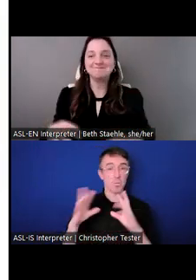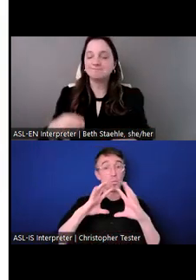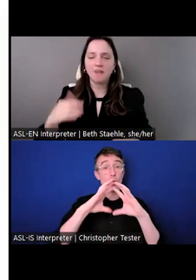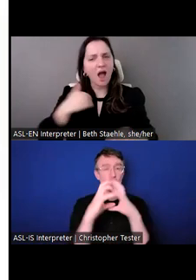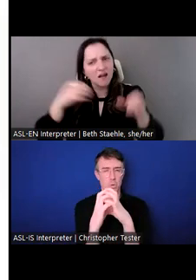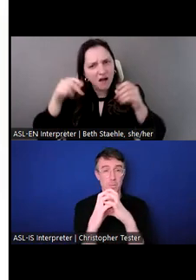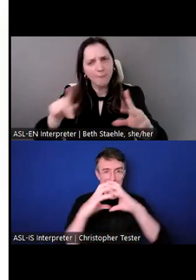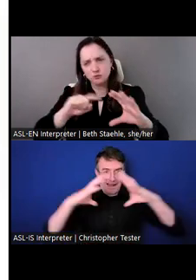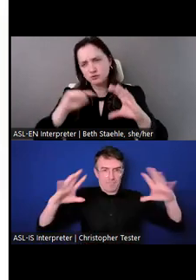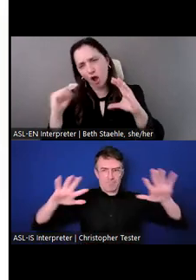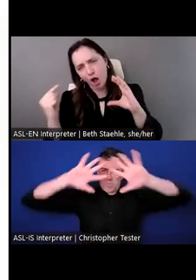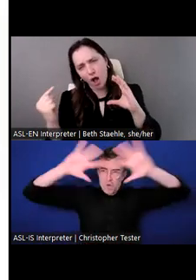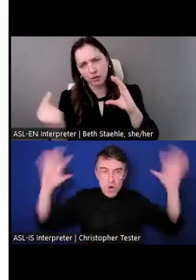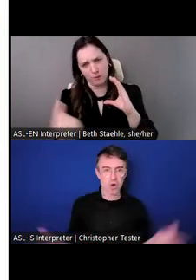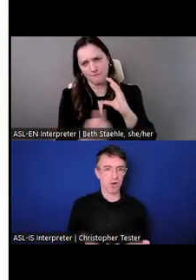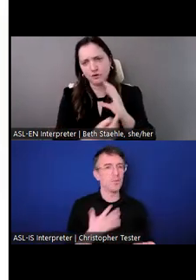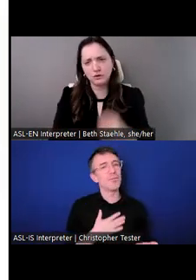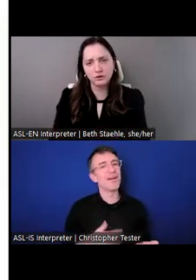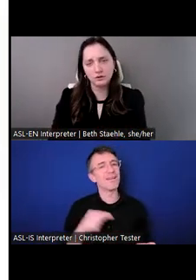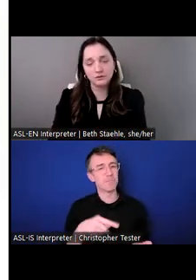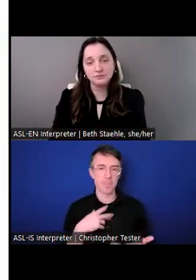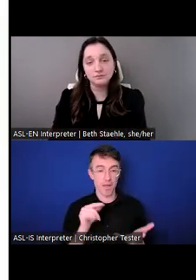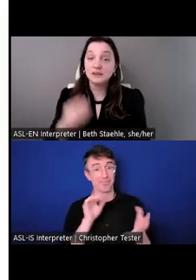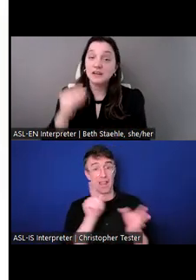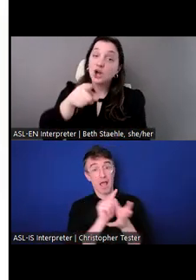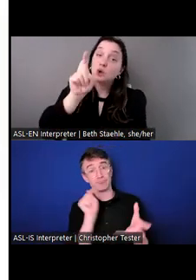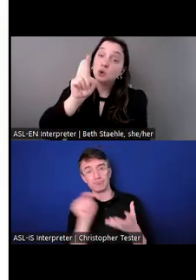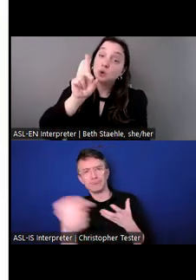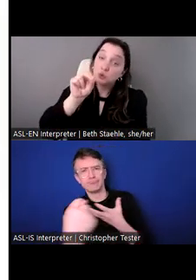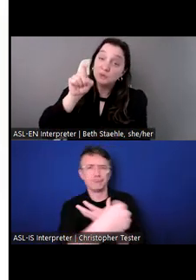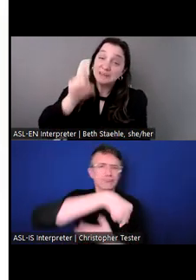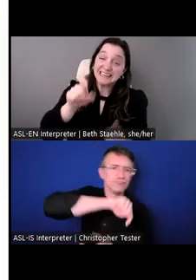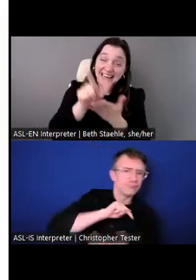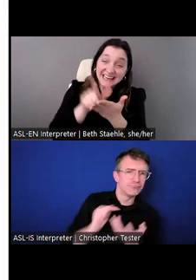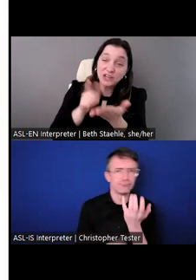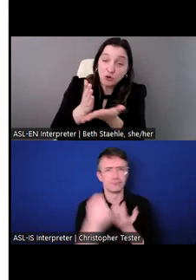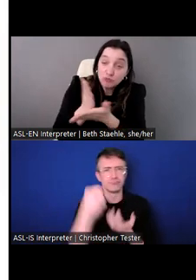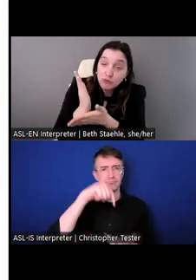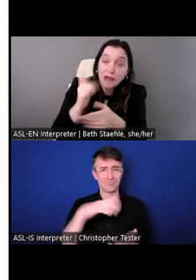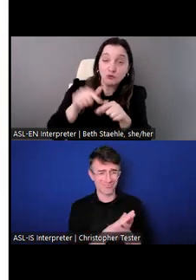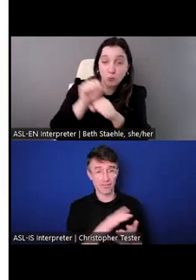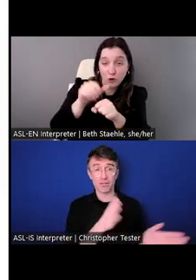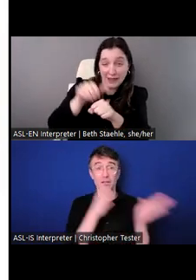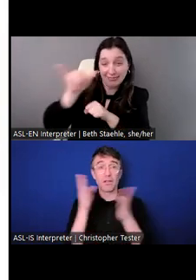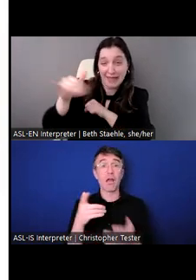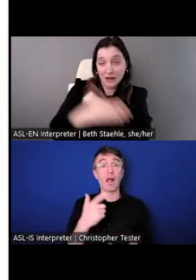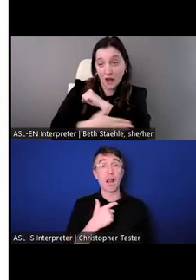I should point out, you need to possess the legal right to work in that country, for wherever you seek to have employment.